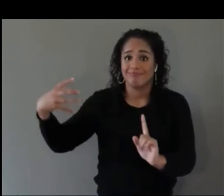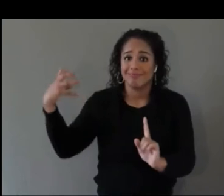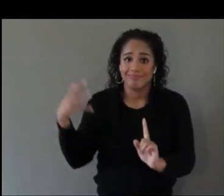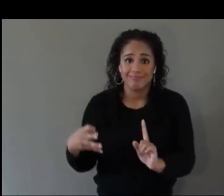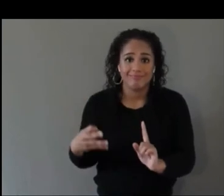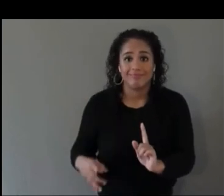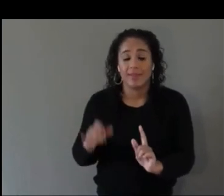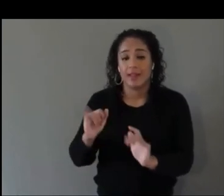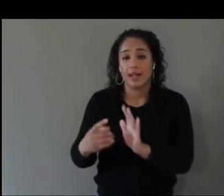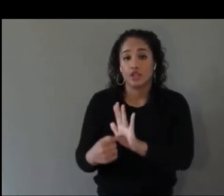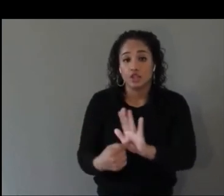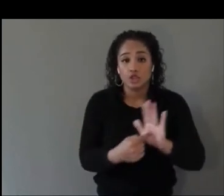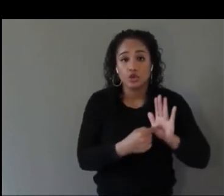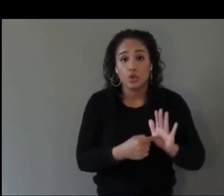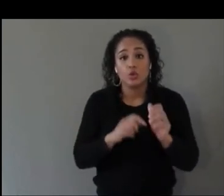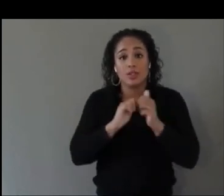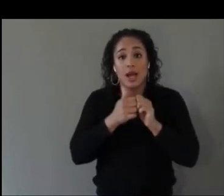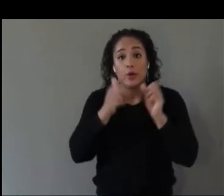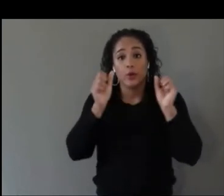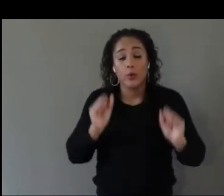accessible experiences.